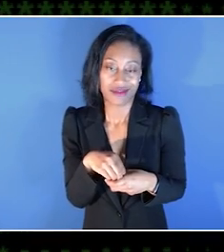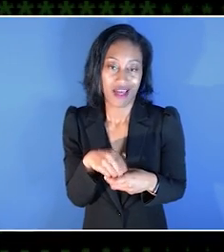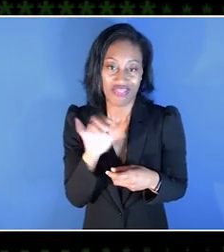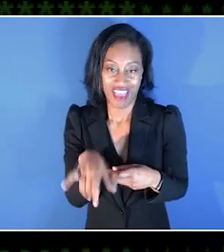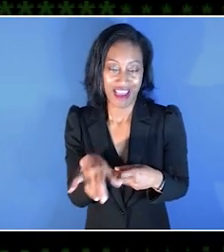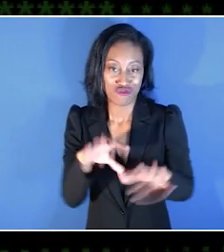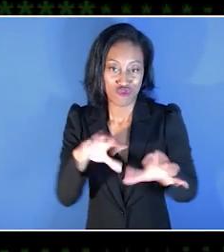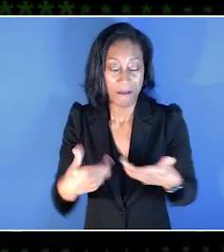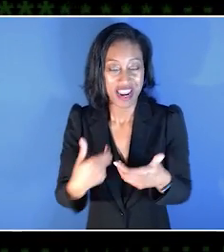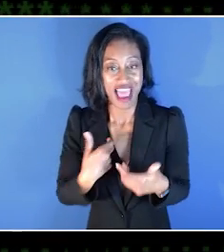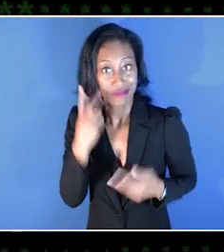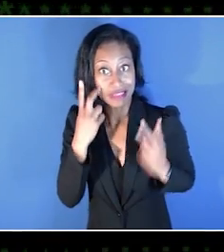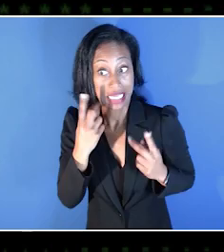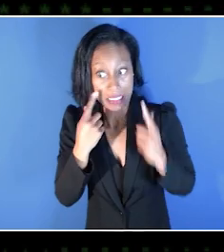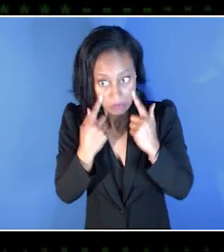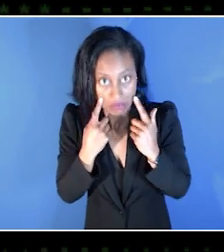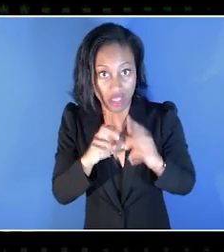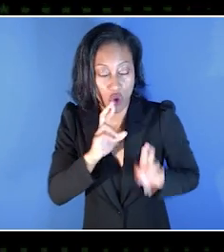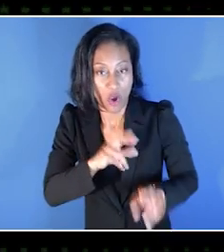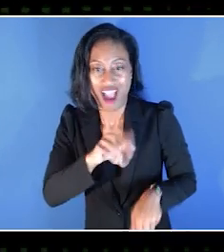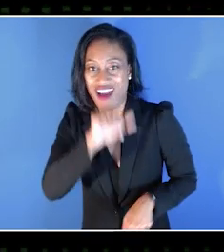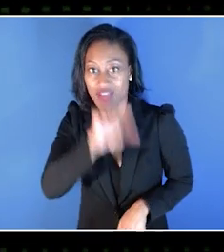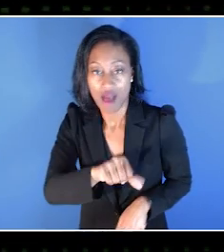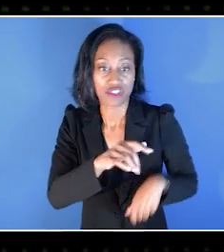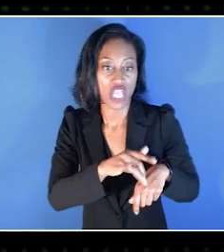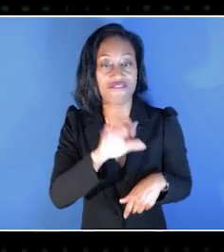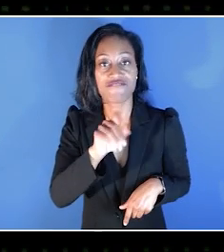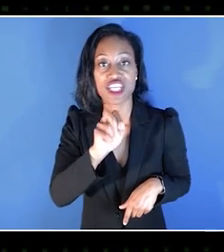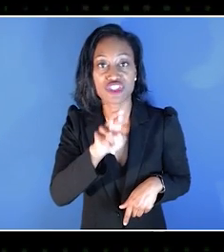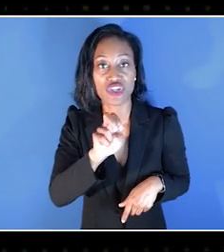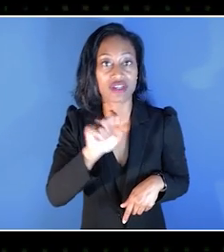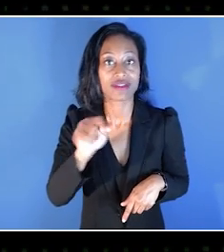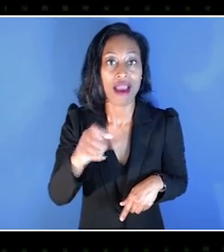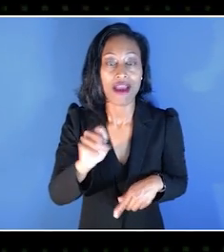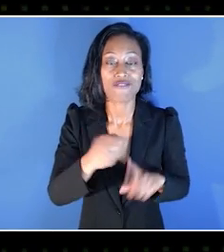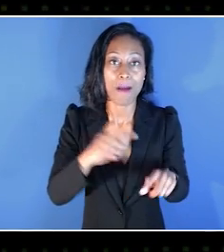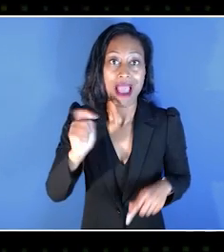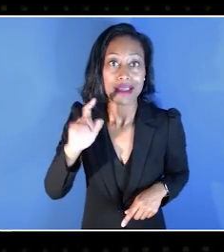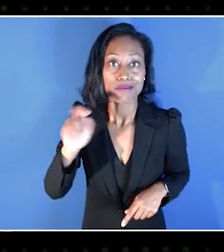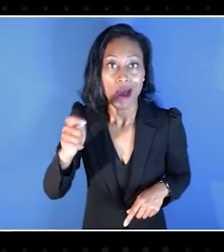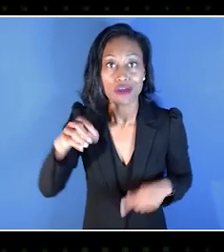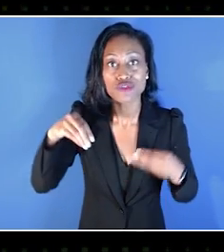it touches on the Accessibility Feature Tags from the Xbox Store, it also shows what testers worked on it